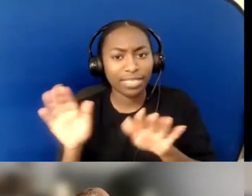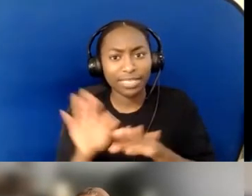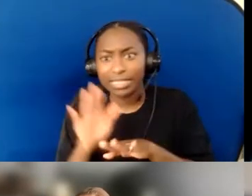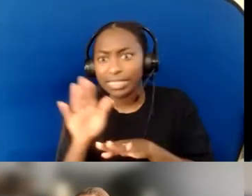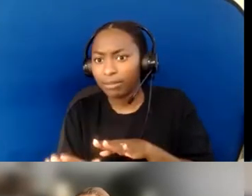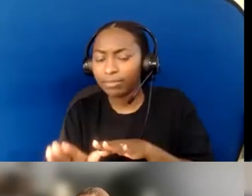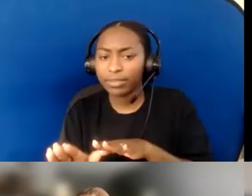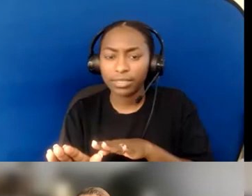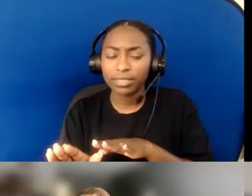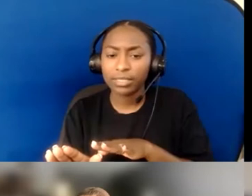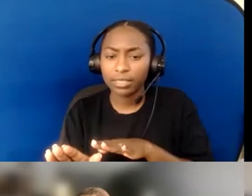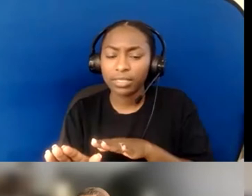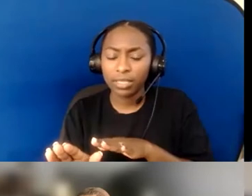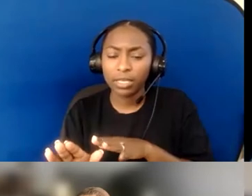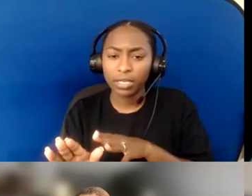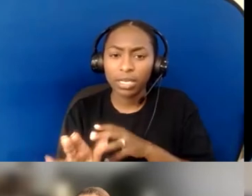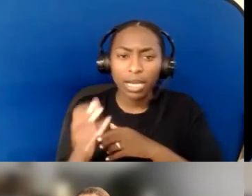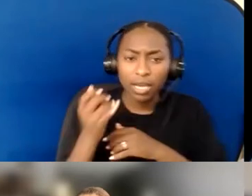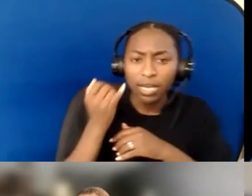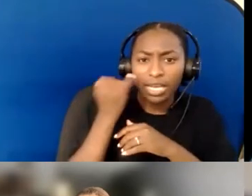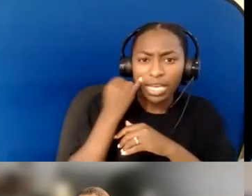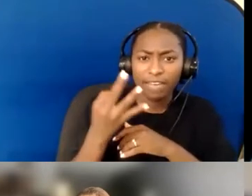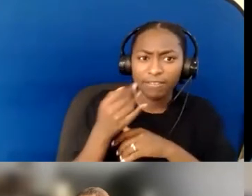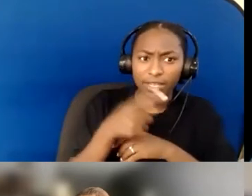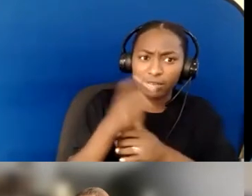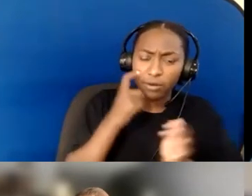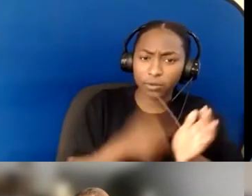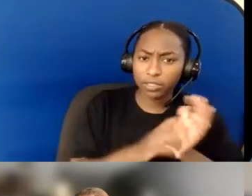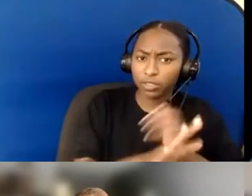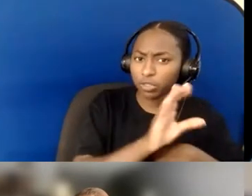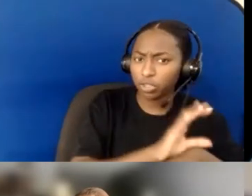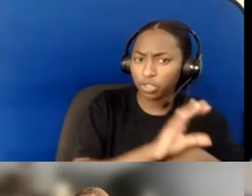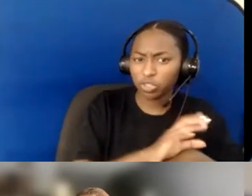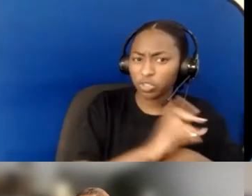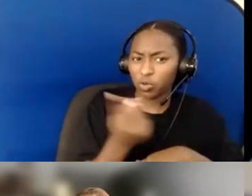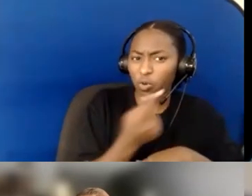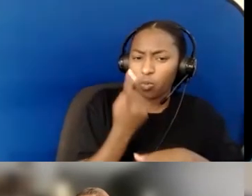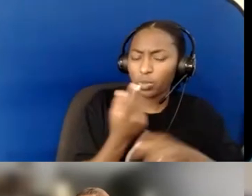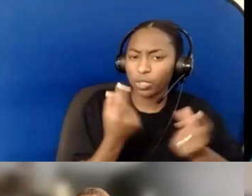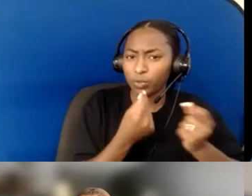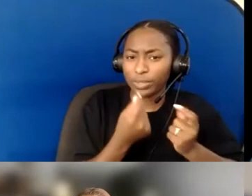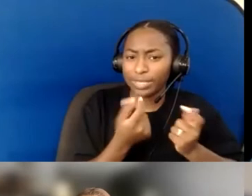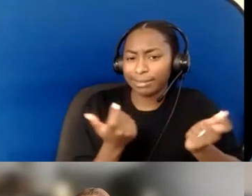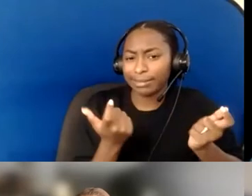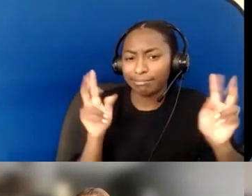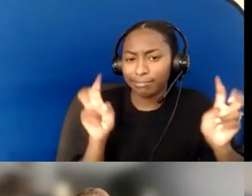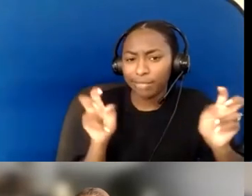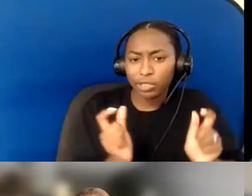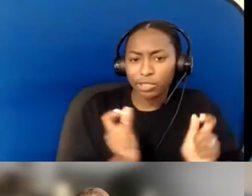that celebrate what has been happening and make a lot of noise about that because that tells the stories of how each step